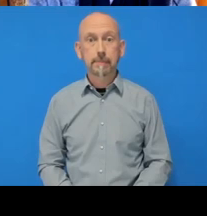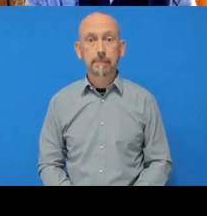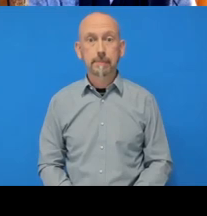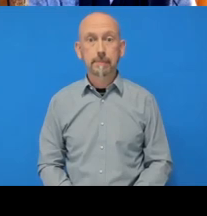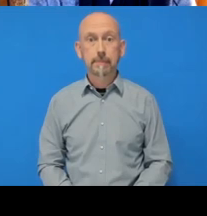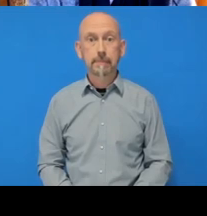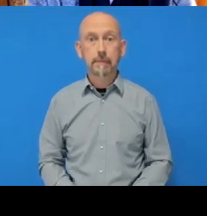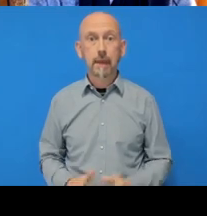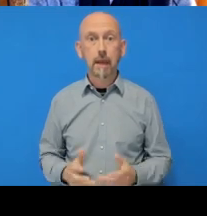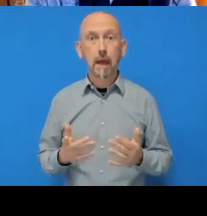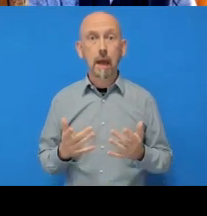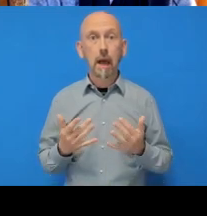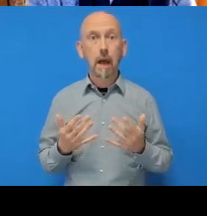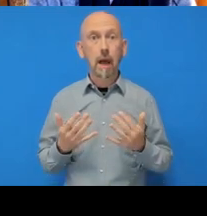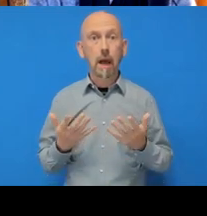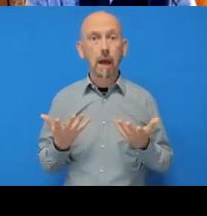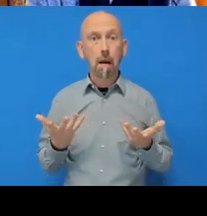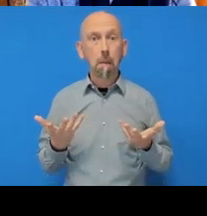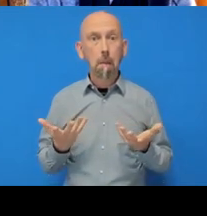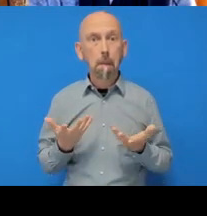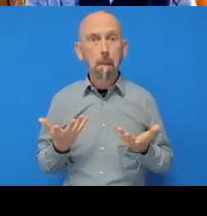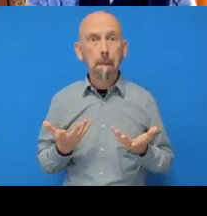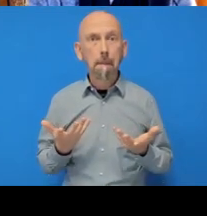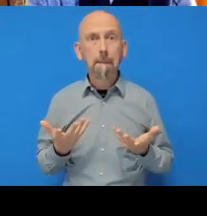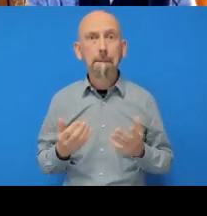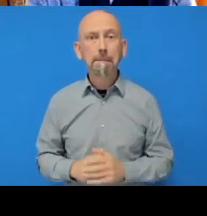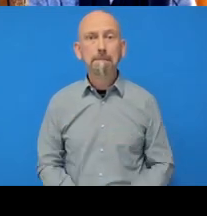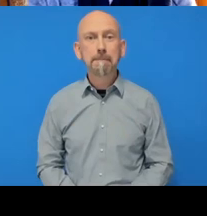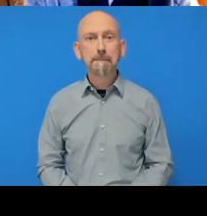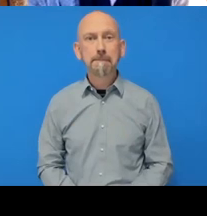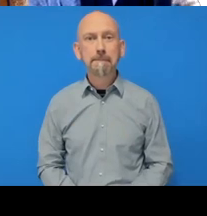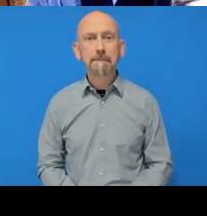Aaand why didn't that work? Maybe I need to refresh it again. There we go.